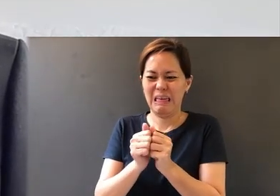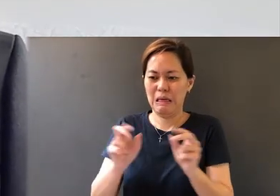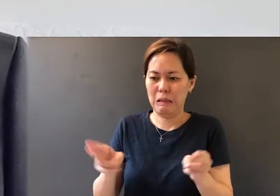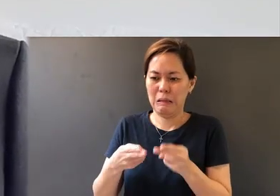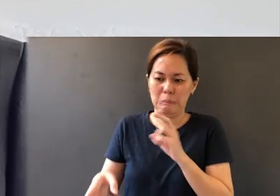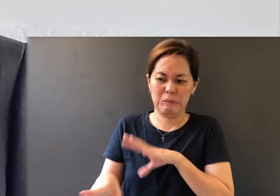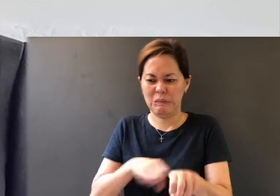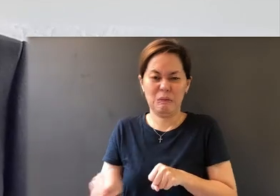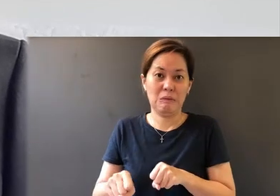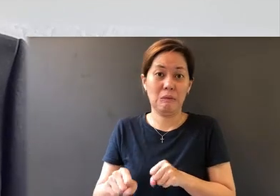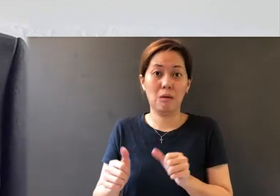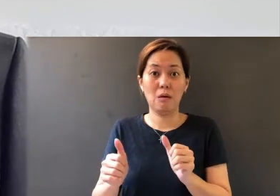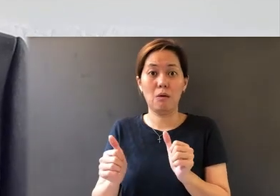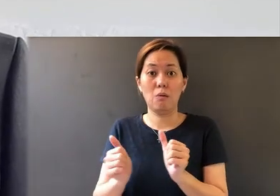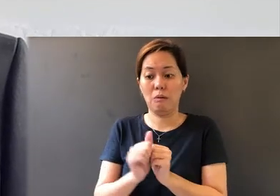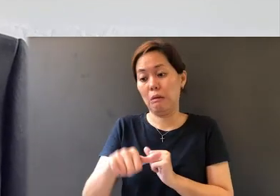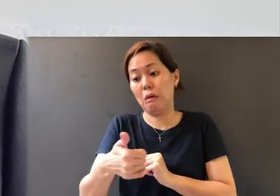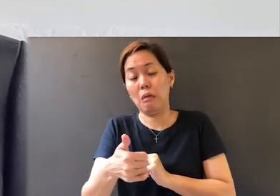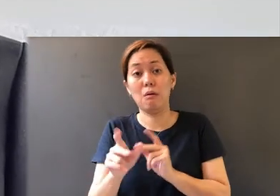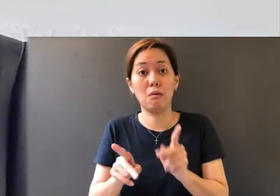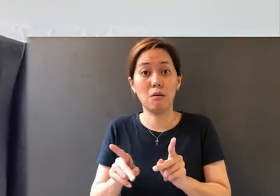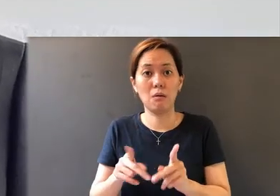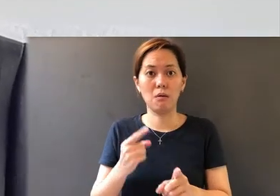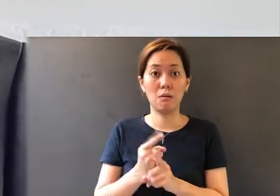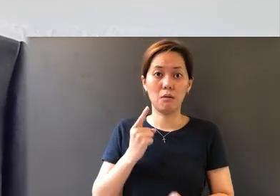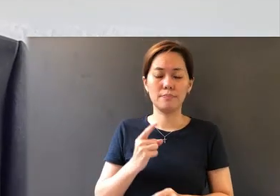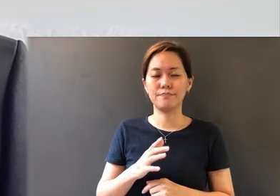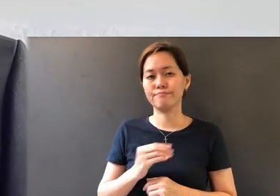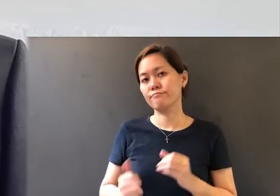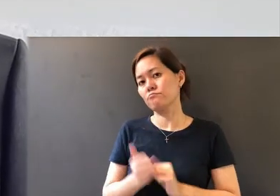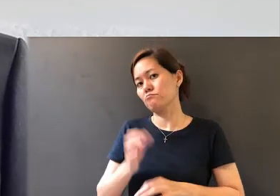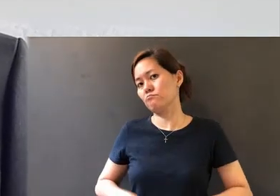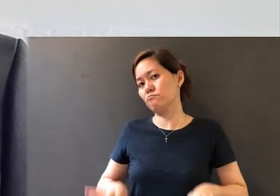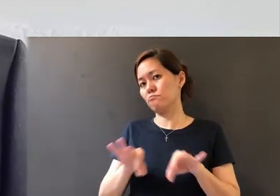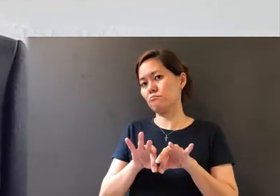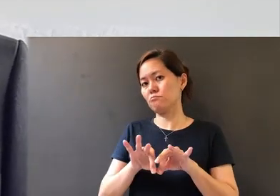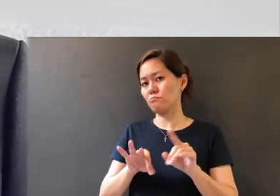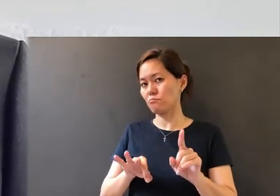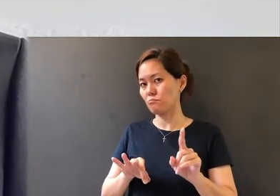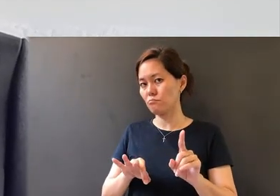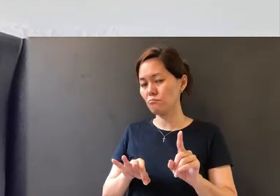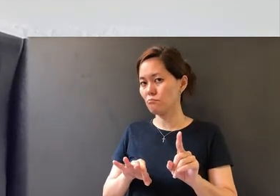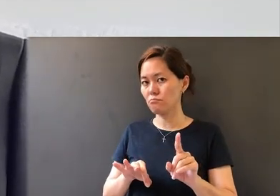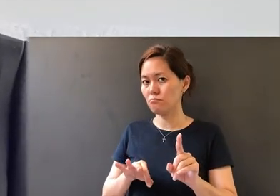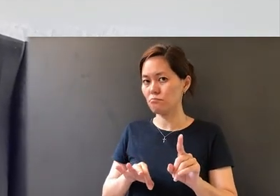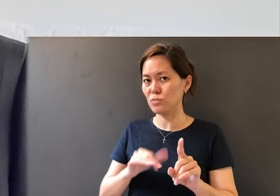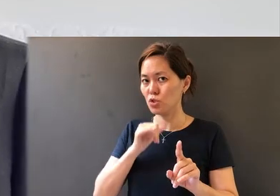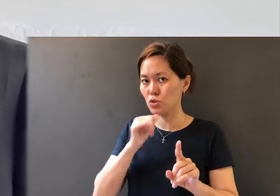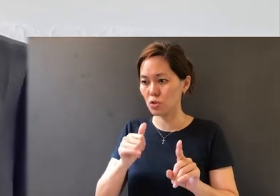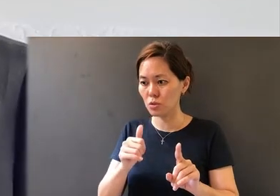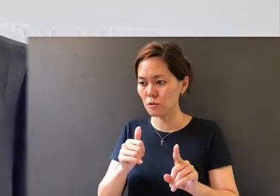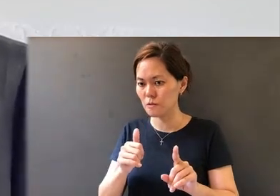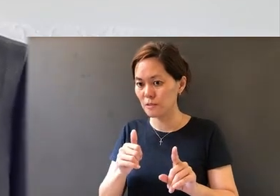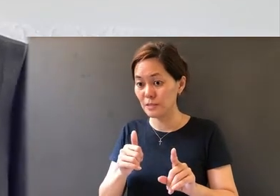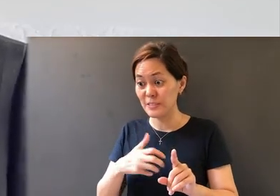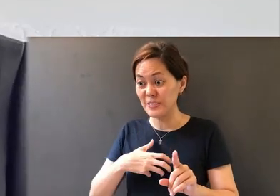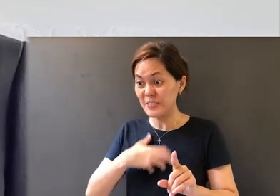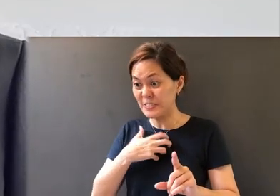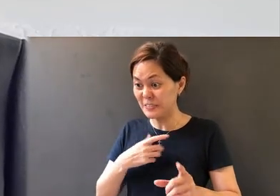and others. And most important of all, do not be so quick to to be angry.